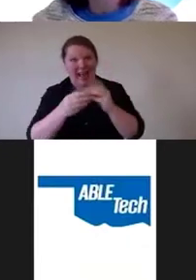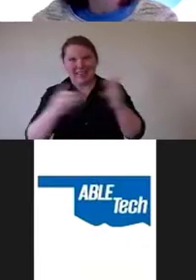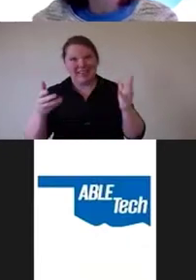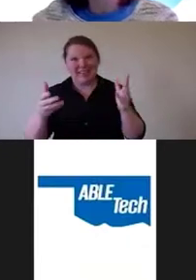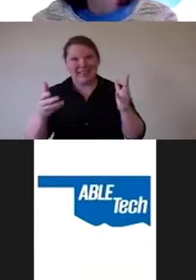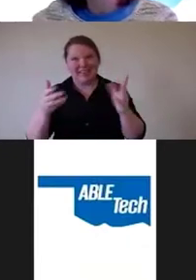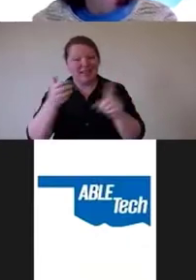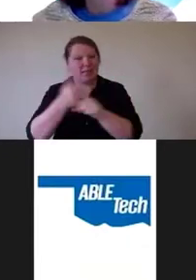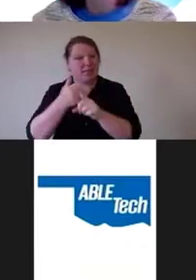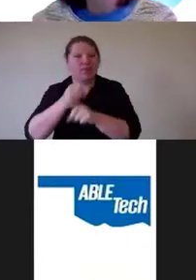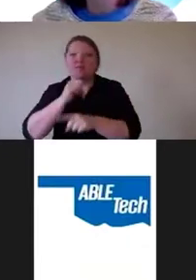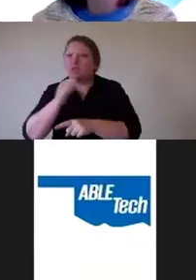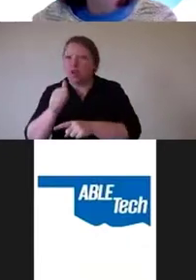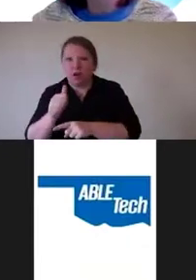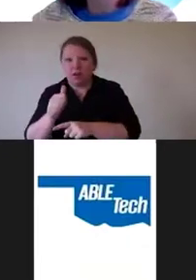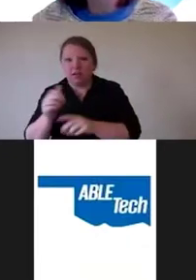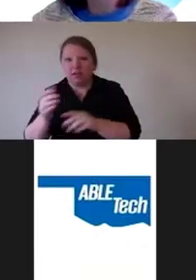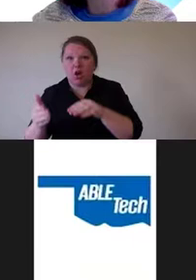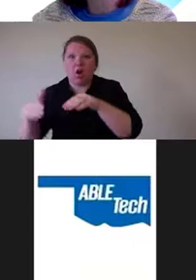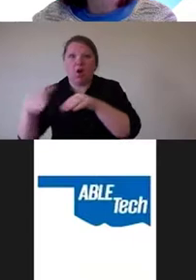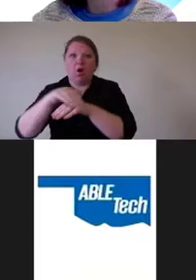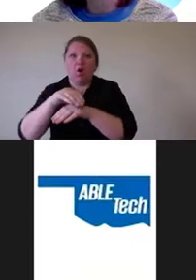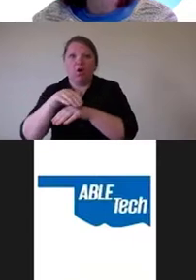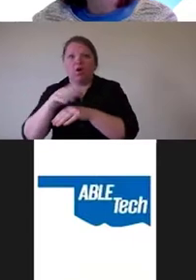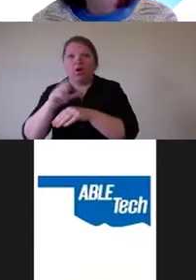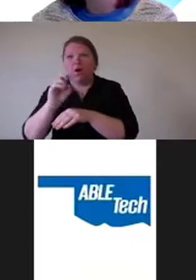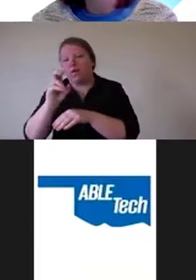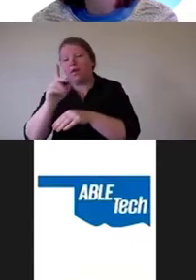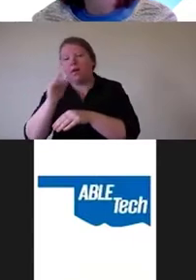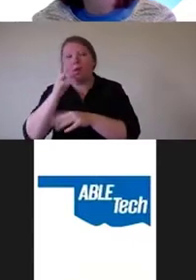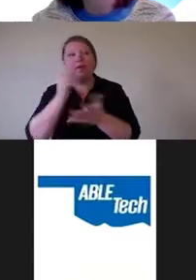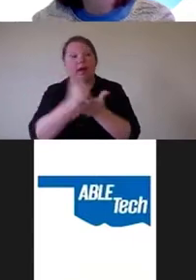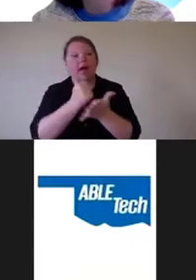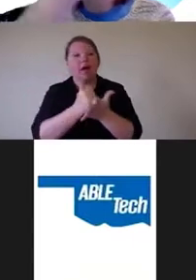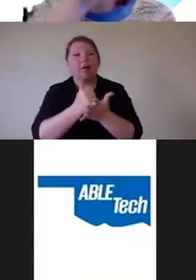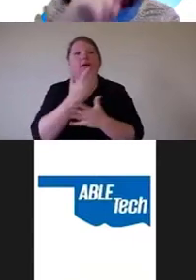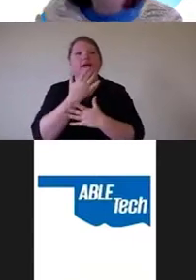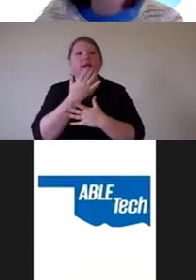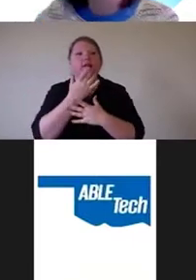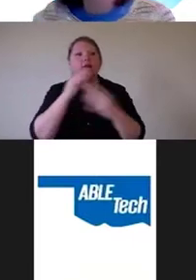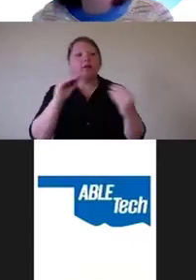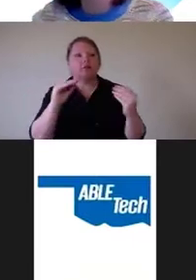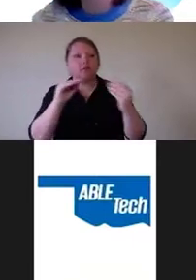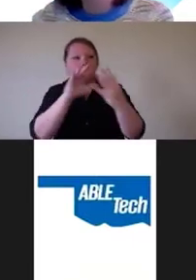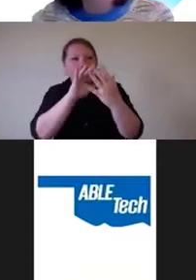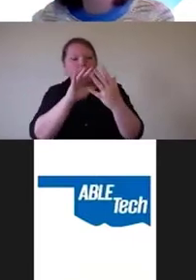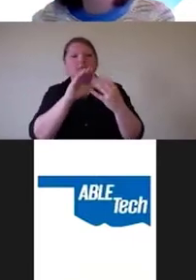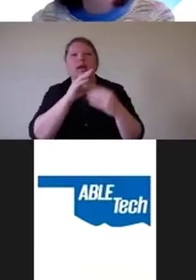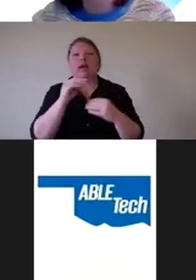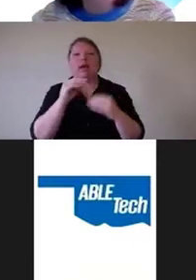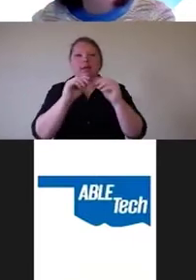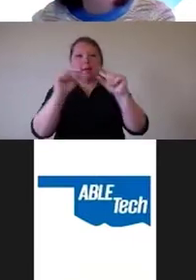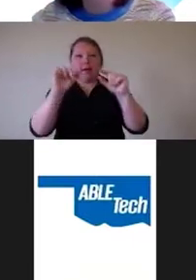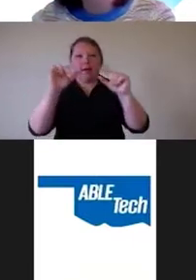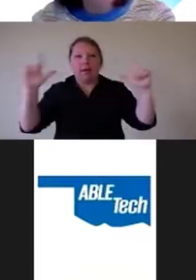would help with your color contrast and magnification issues. I think that the same person who asked that question earlier,